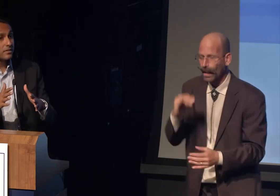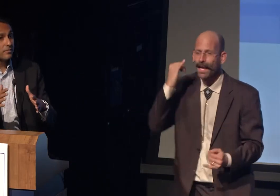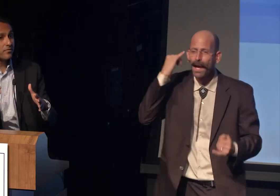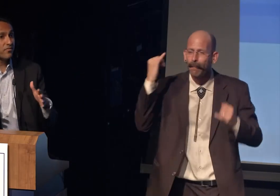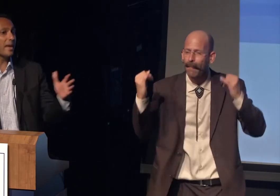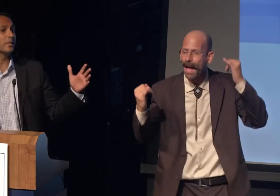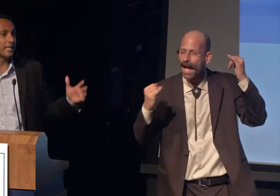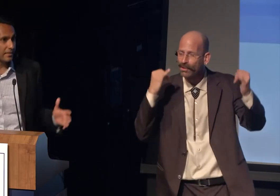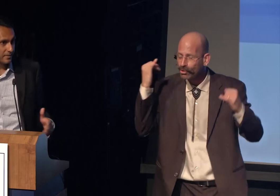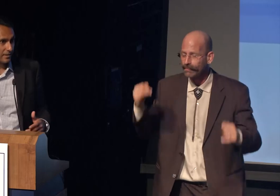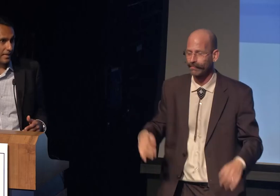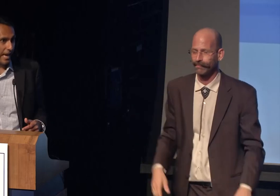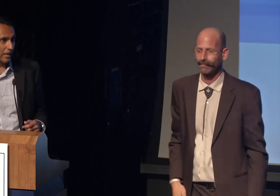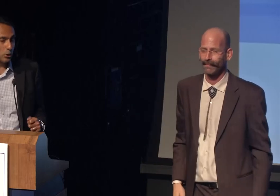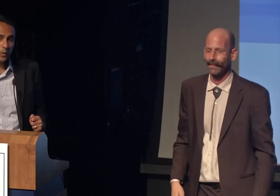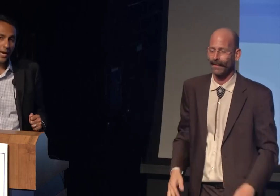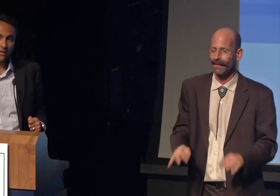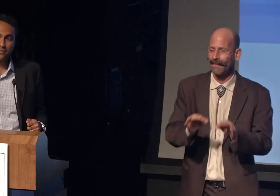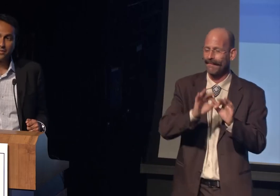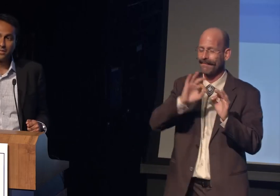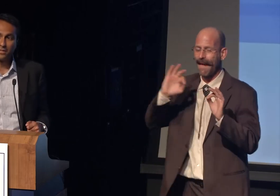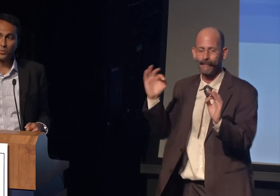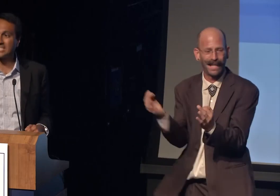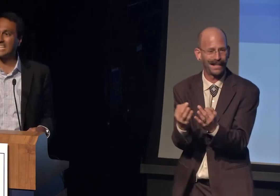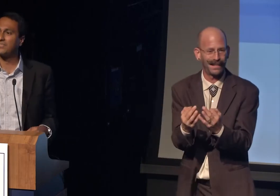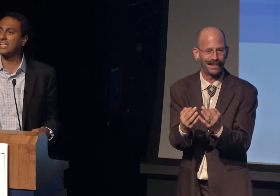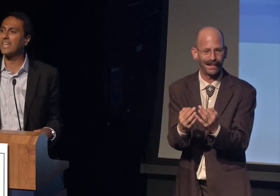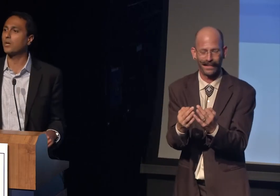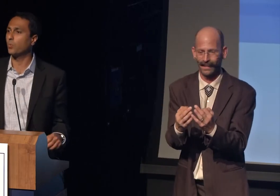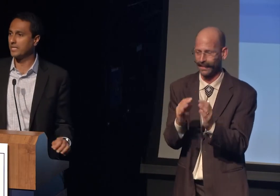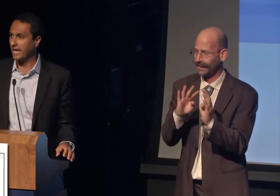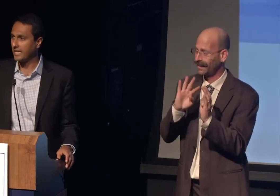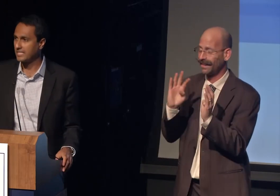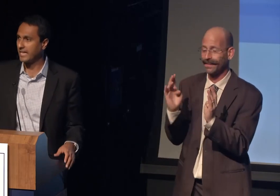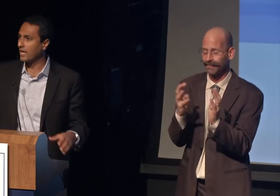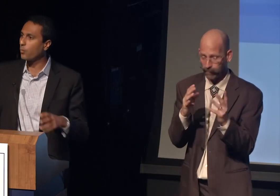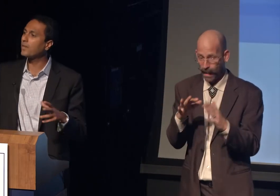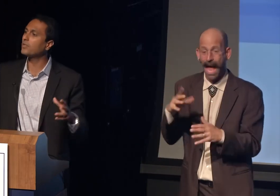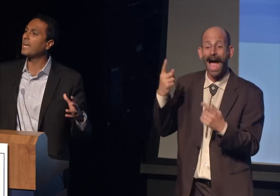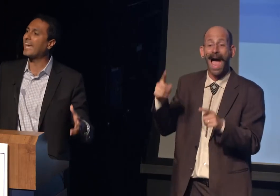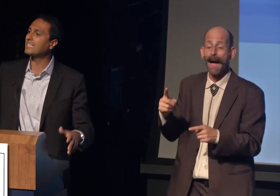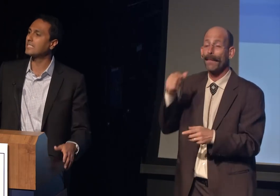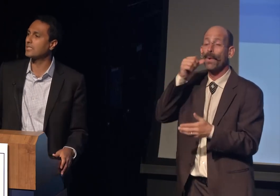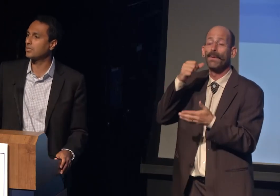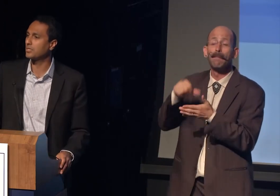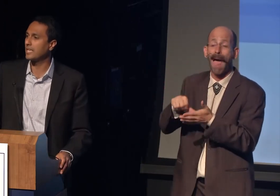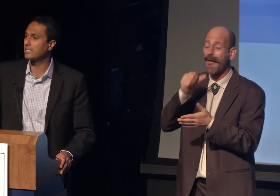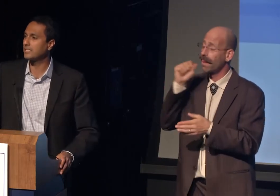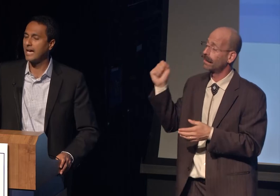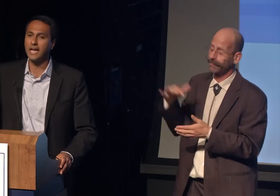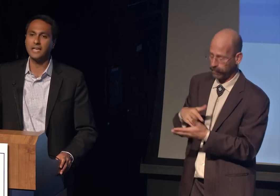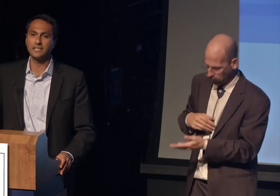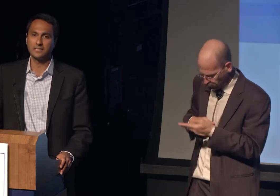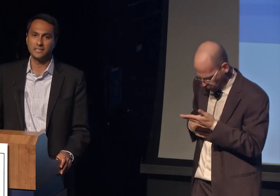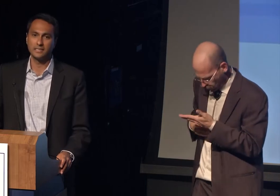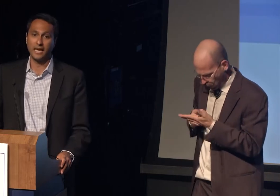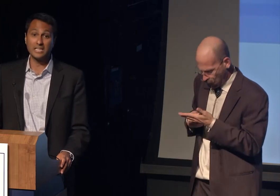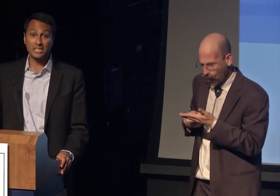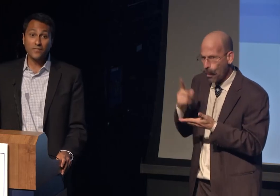and you have received a letter one day saying that one of your ancestors has died.